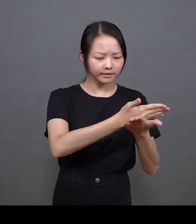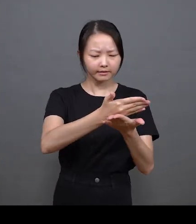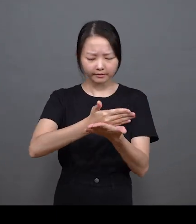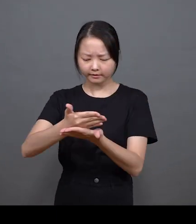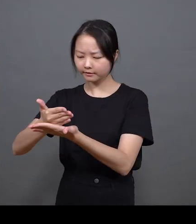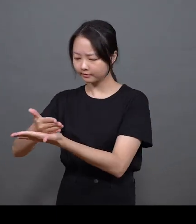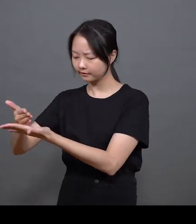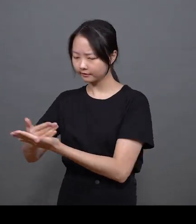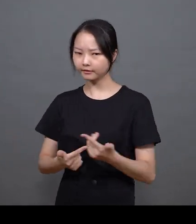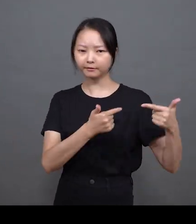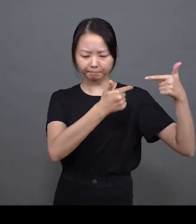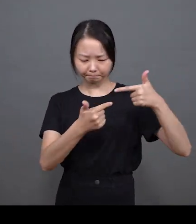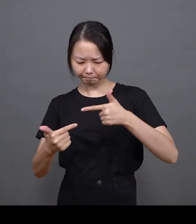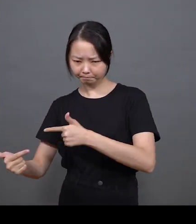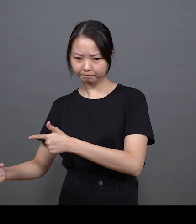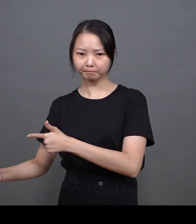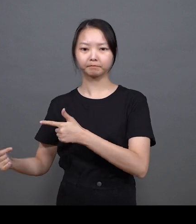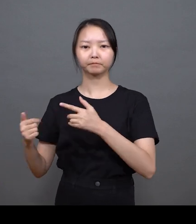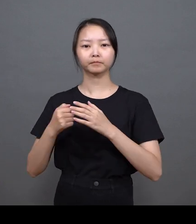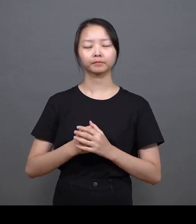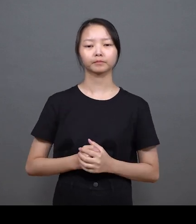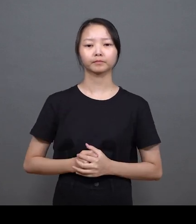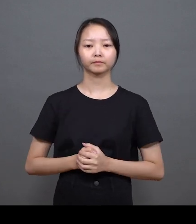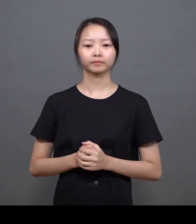and endless attempts